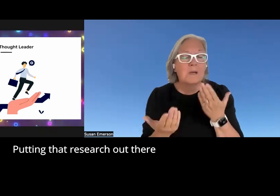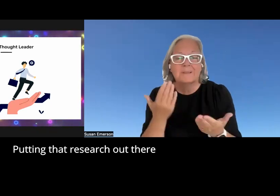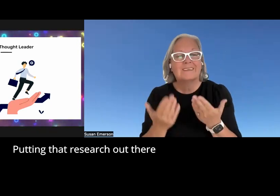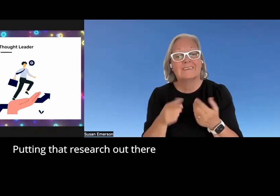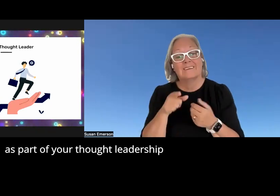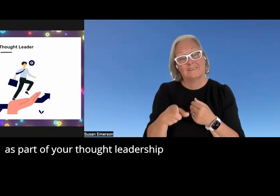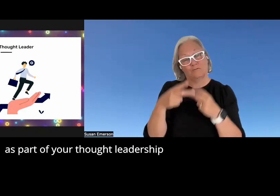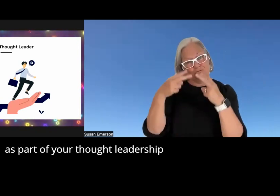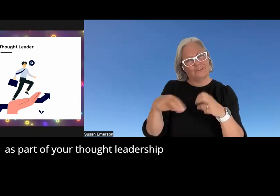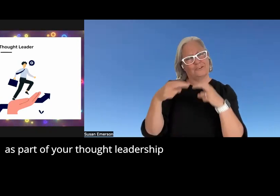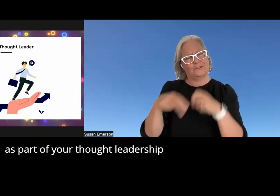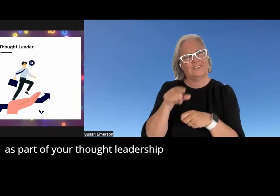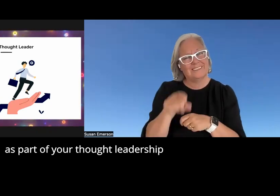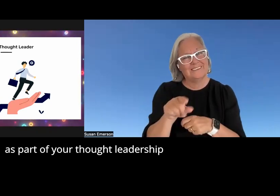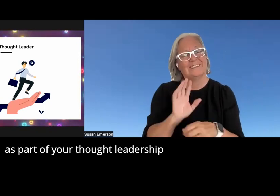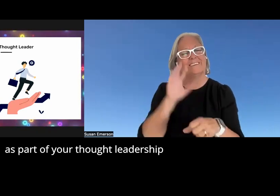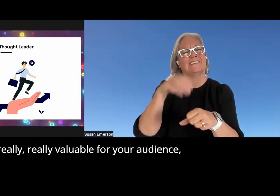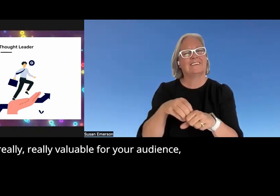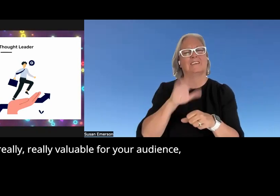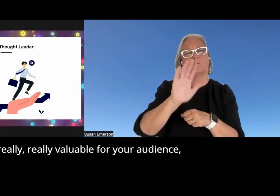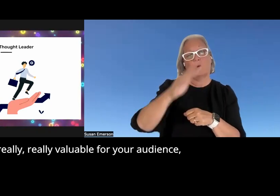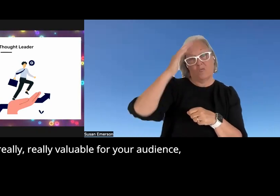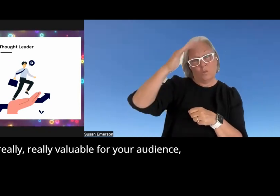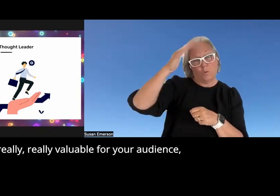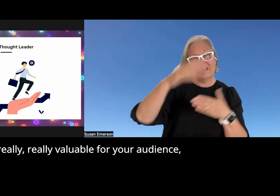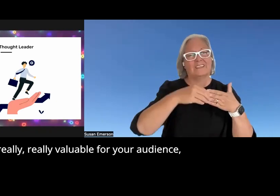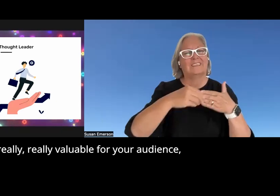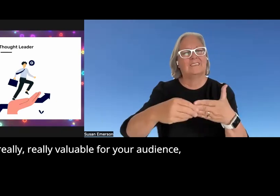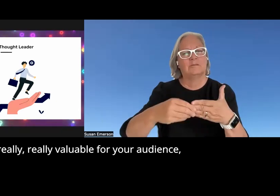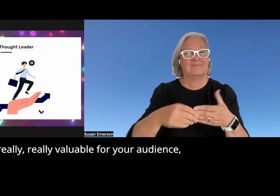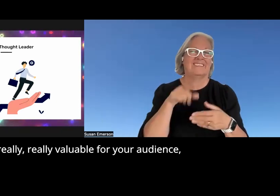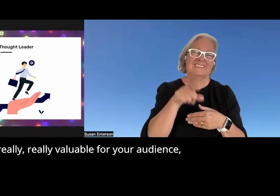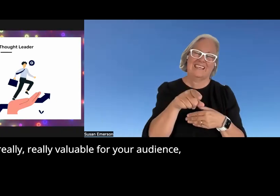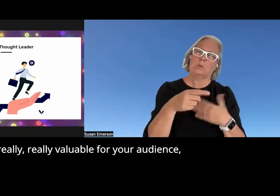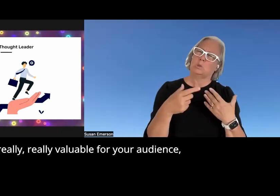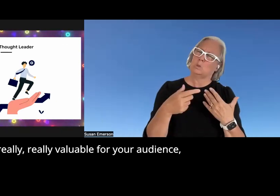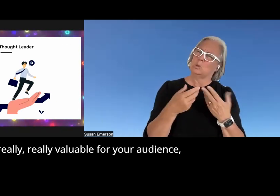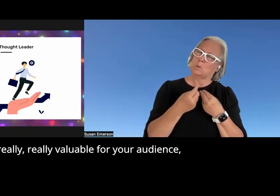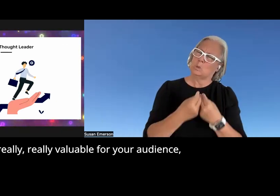out there as part of your thought leadership is really really valuable for your audience